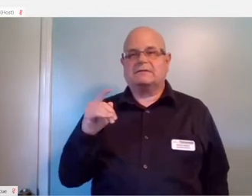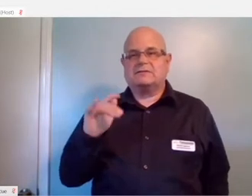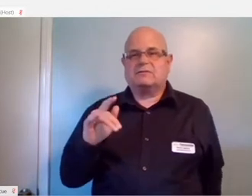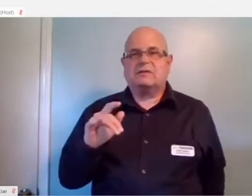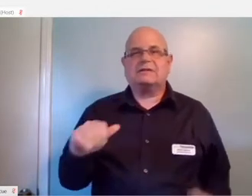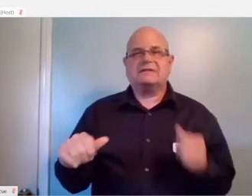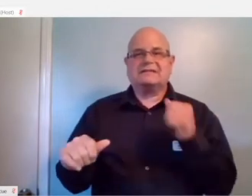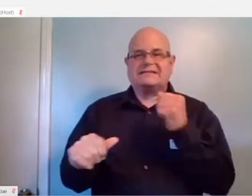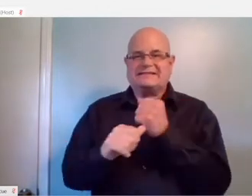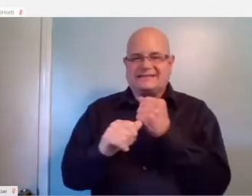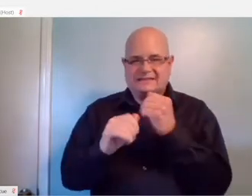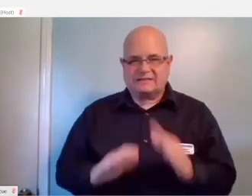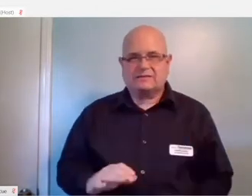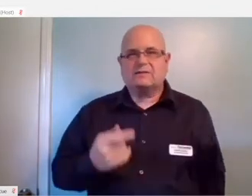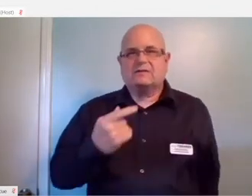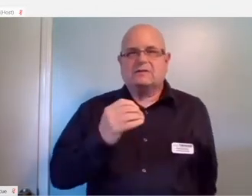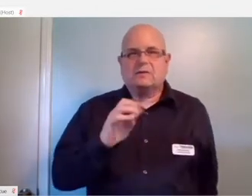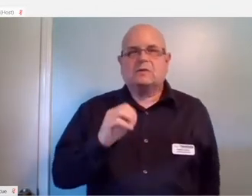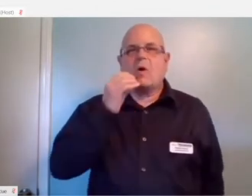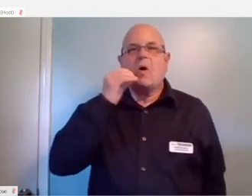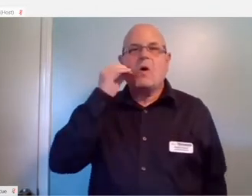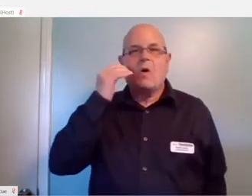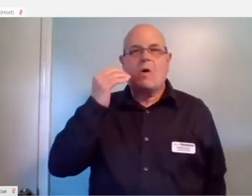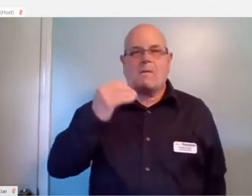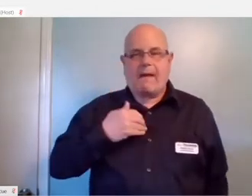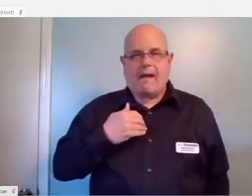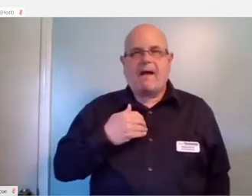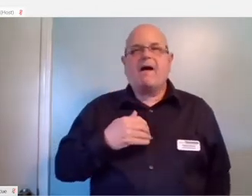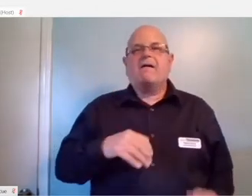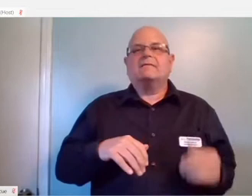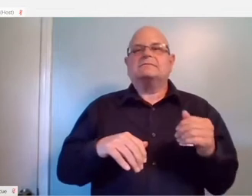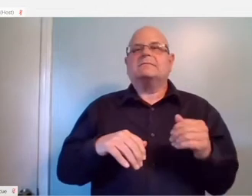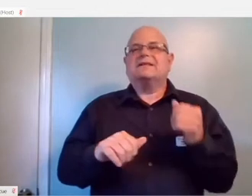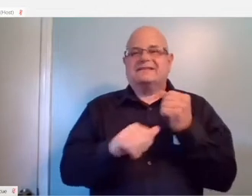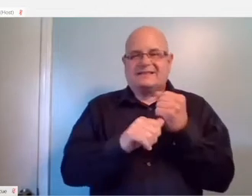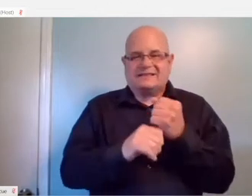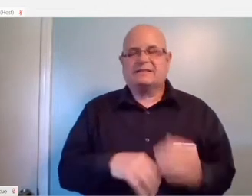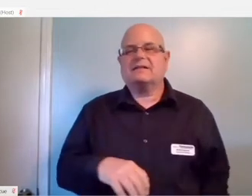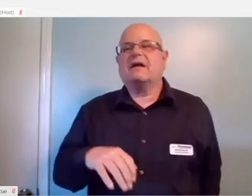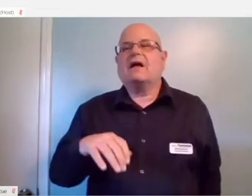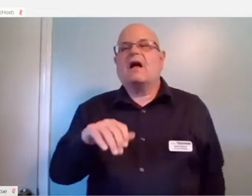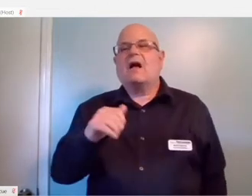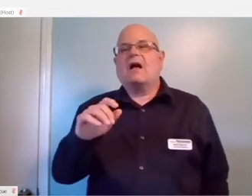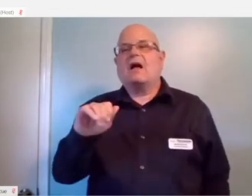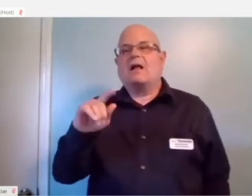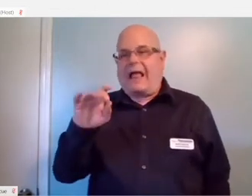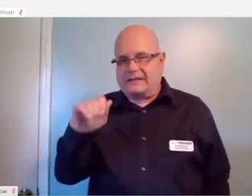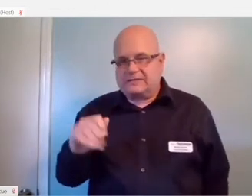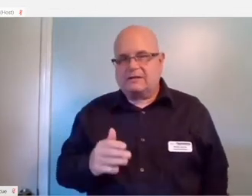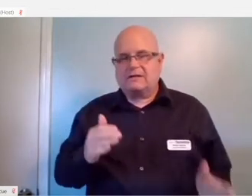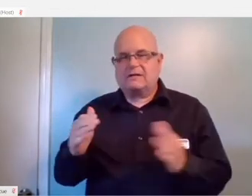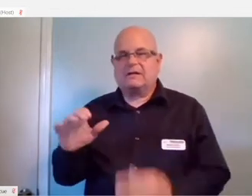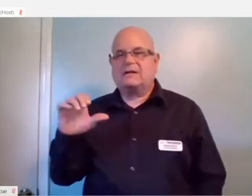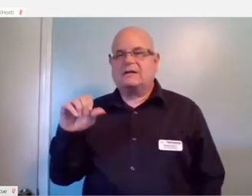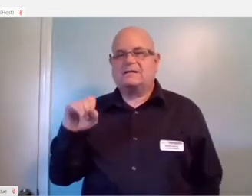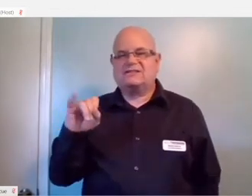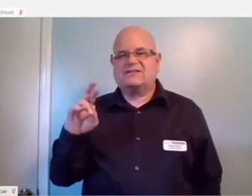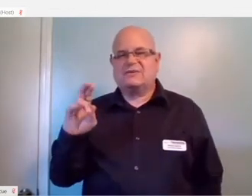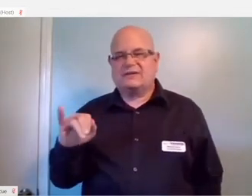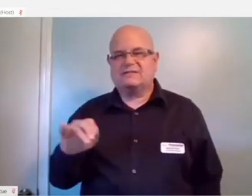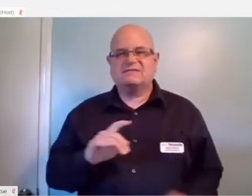The Amazon Echo has Alexa and the apple home pod has Siri.